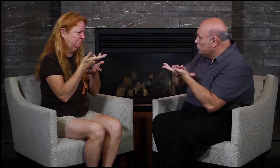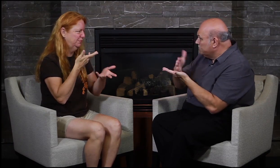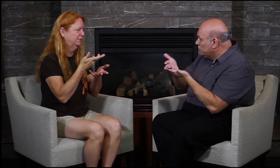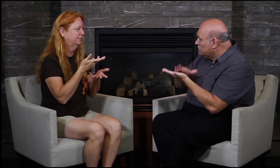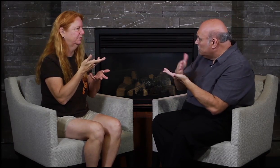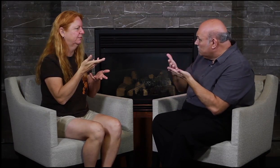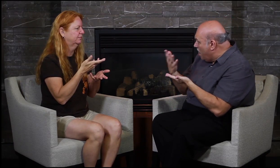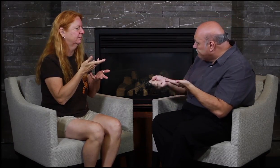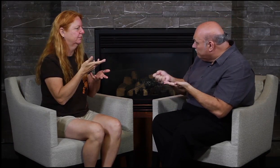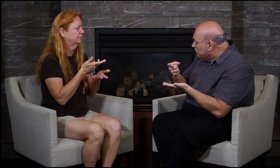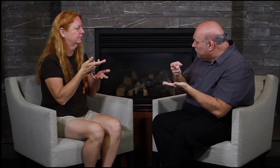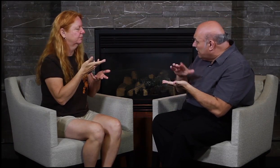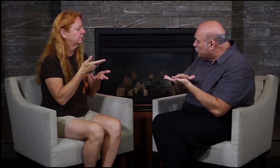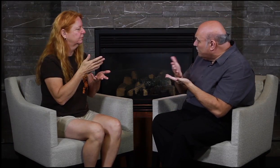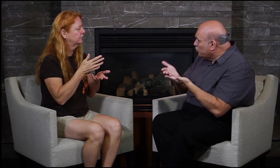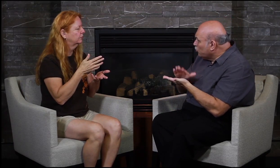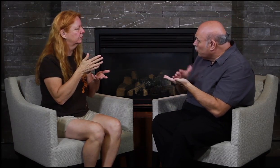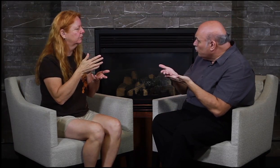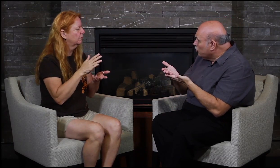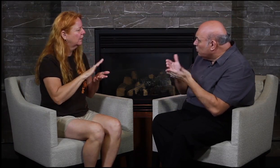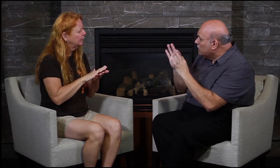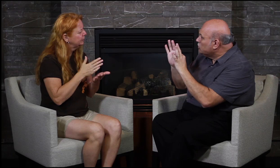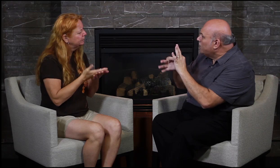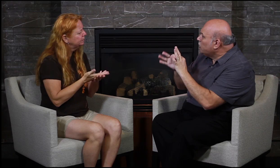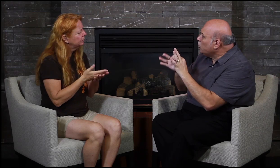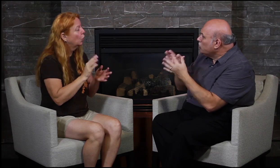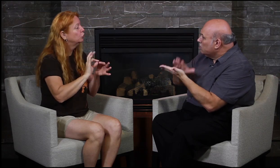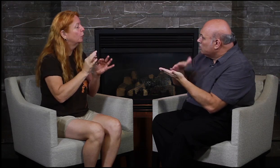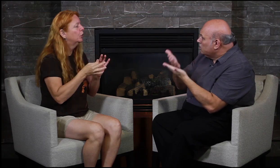Do you use a sign language interpreter?